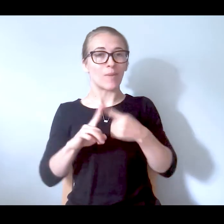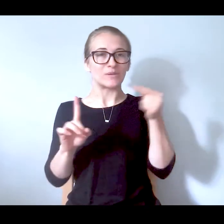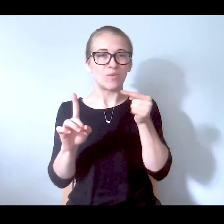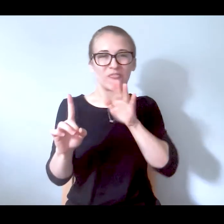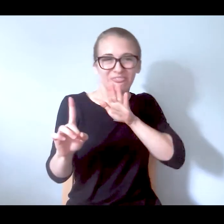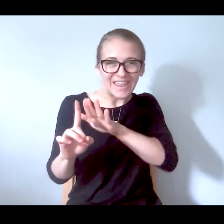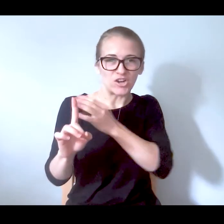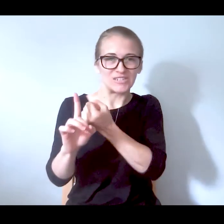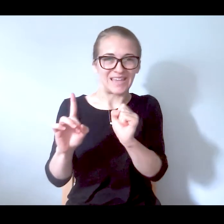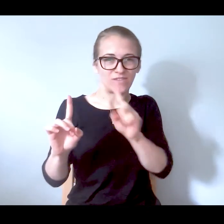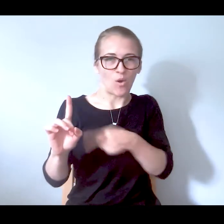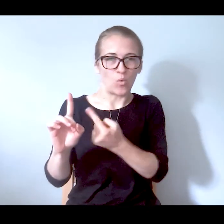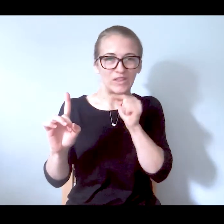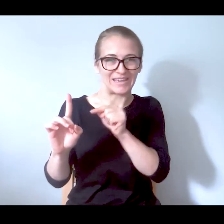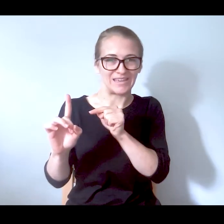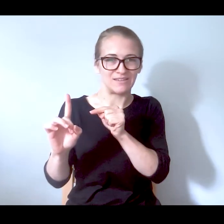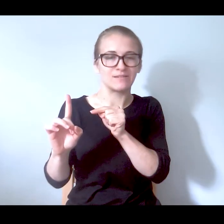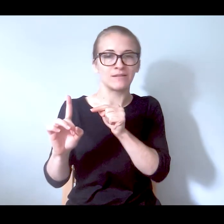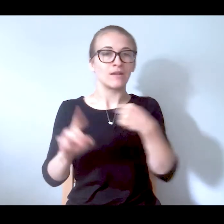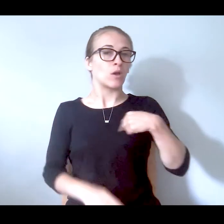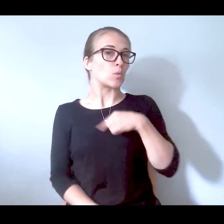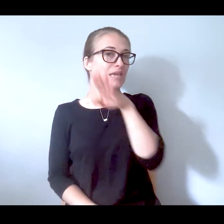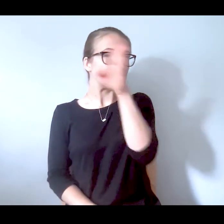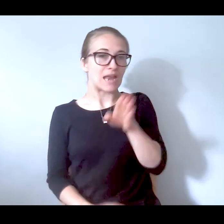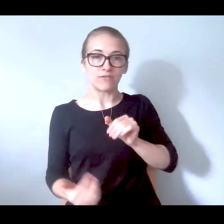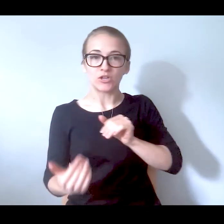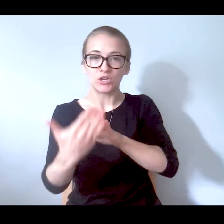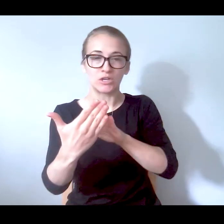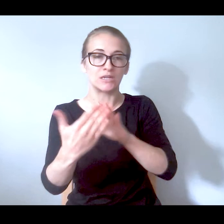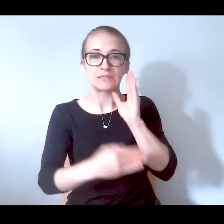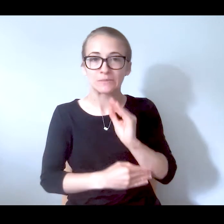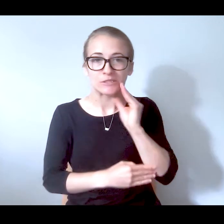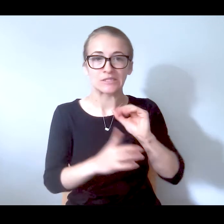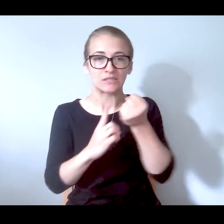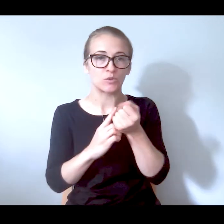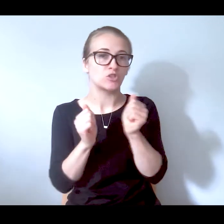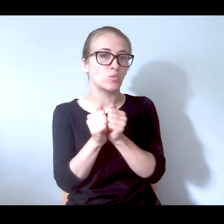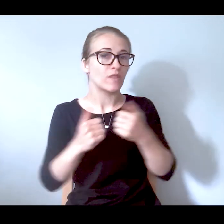So I can tell you that we never encountered a situation where there was a fear of violence on the